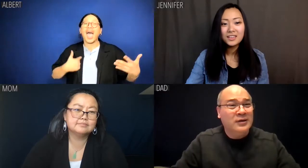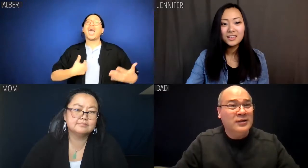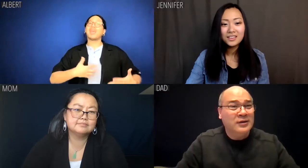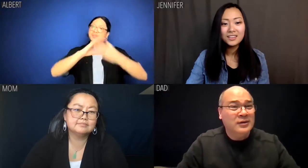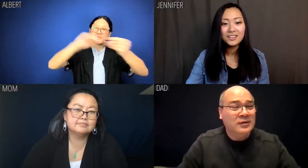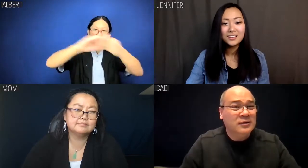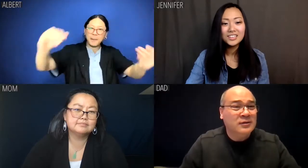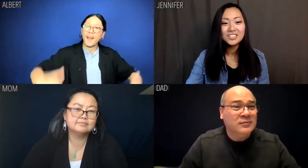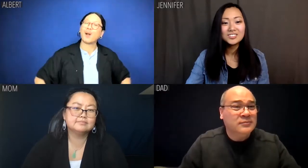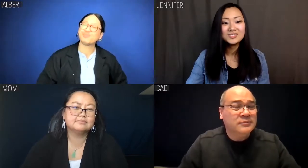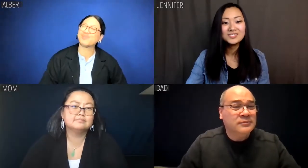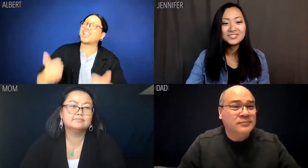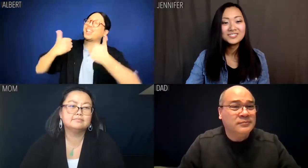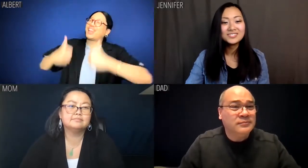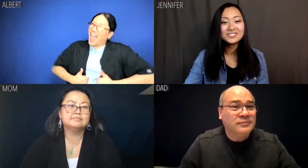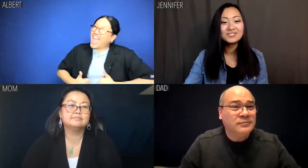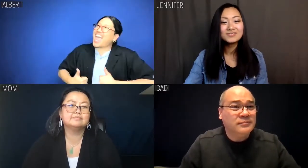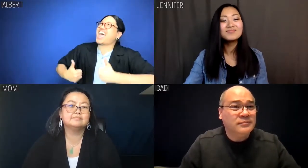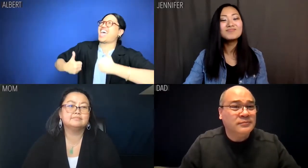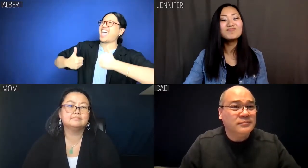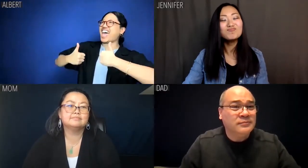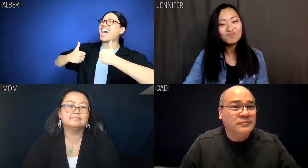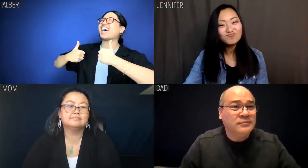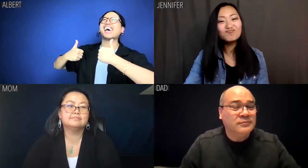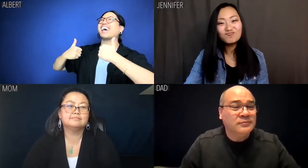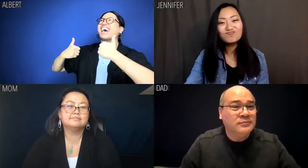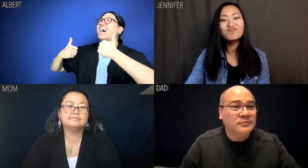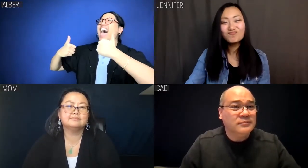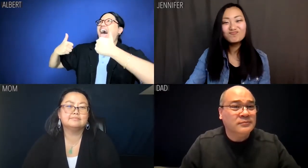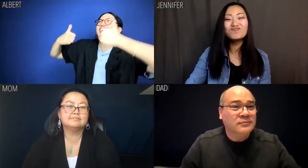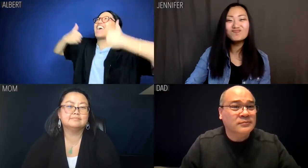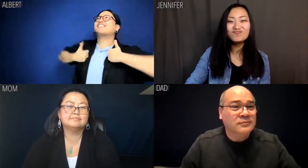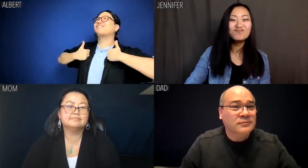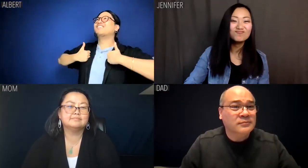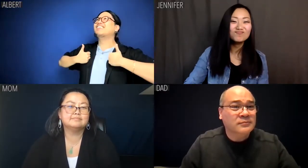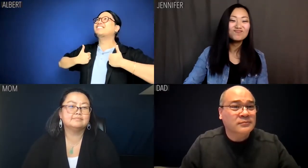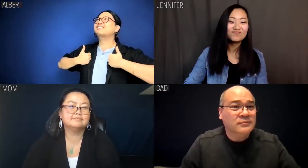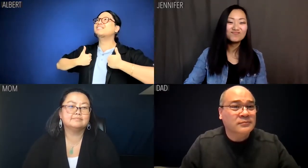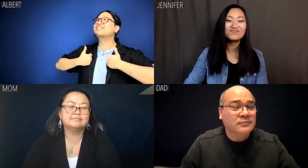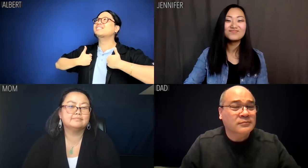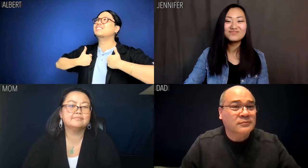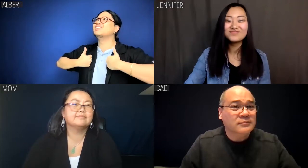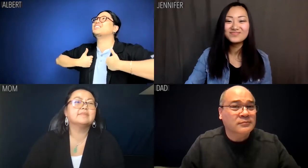Albert: I'm talkin' 'bout life!